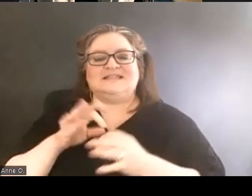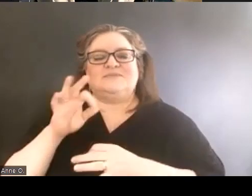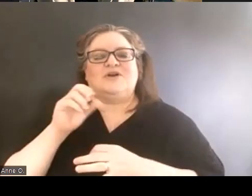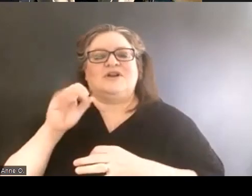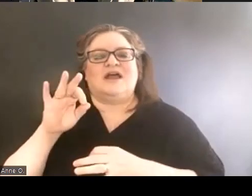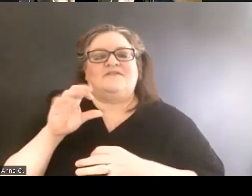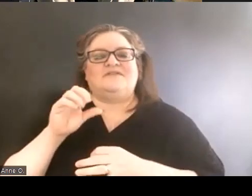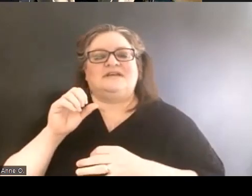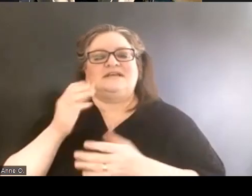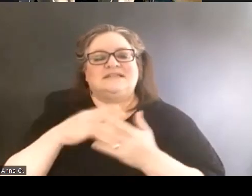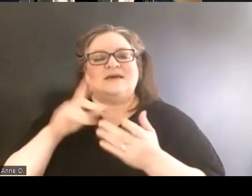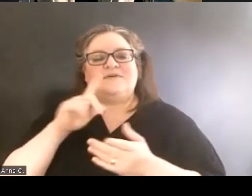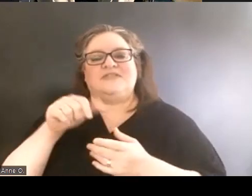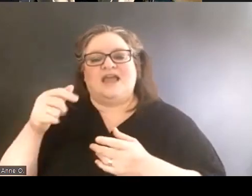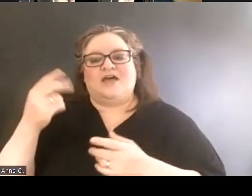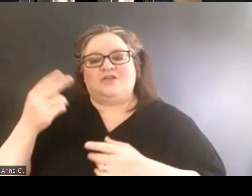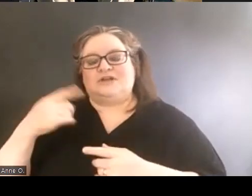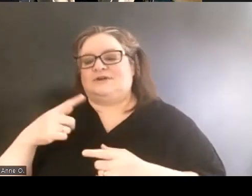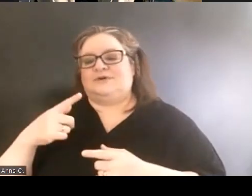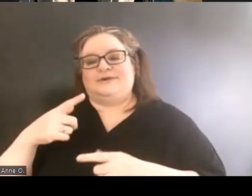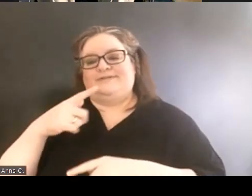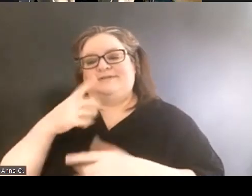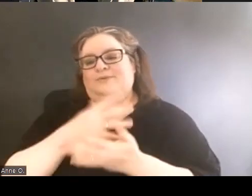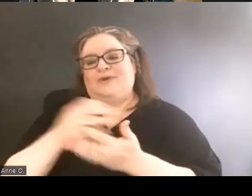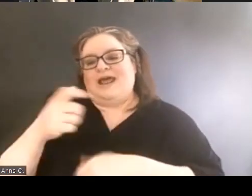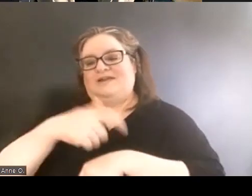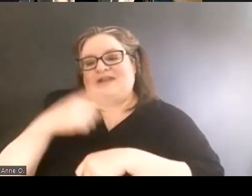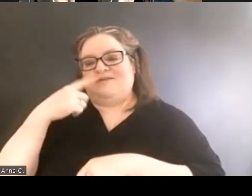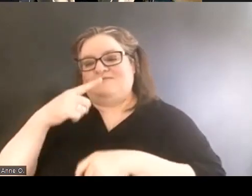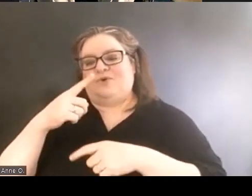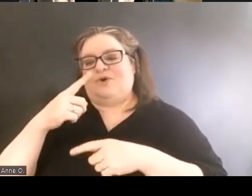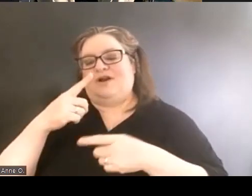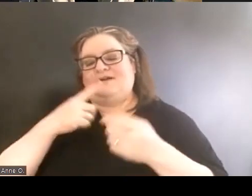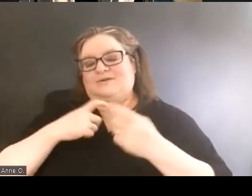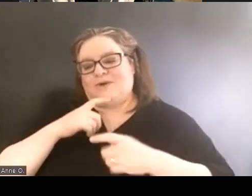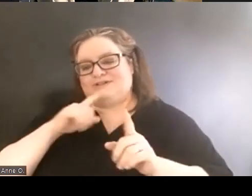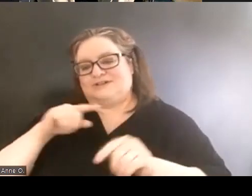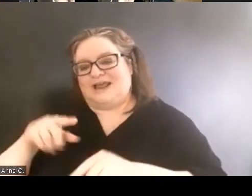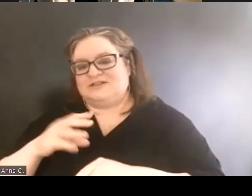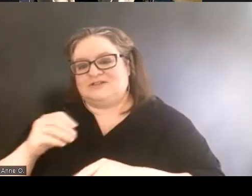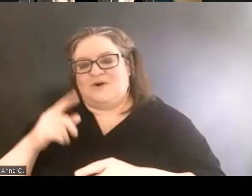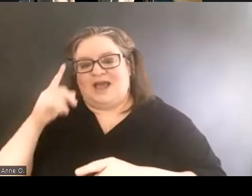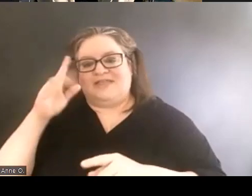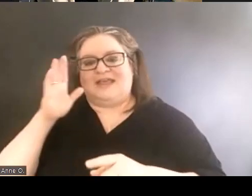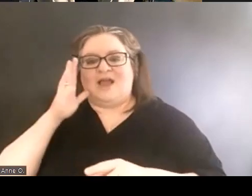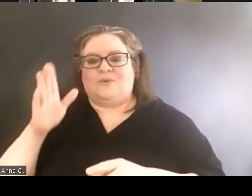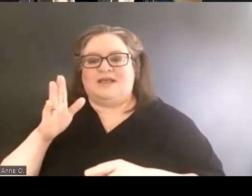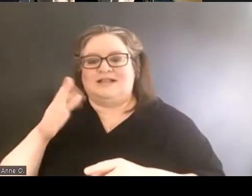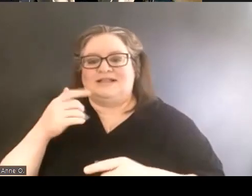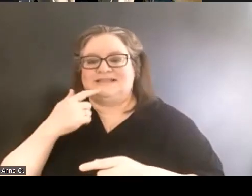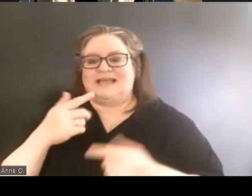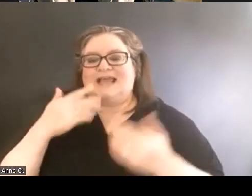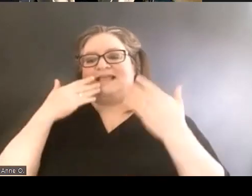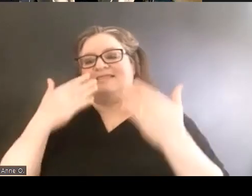we've ended up kind of running out of time for Q and A. So I think I will just say thank you, thank you